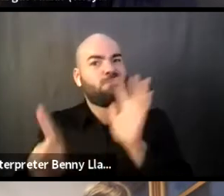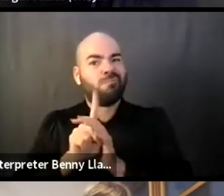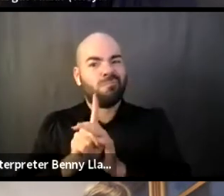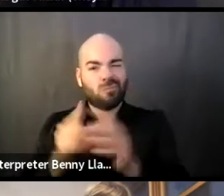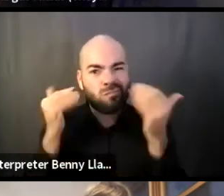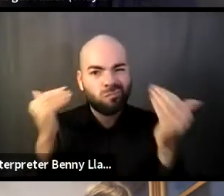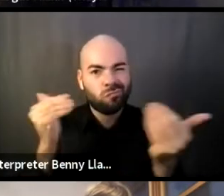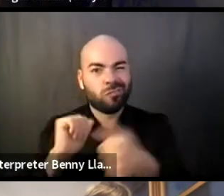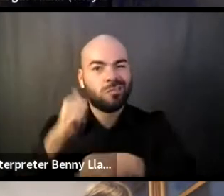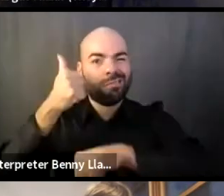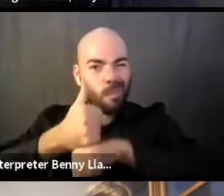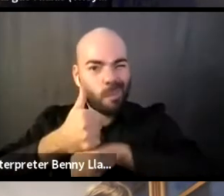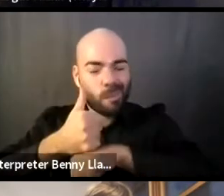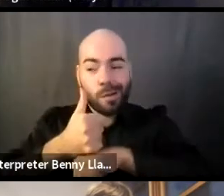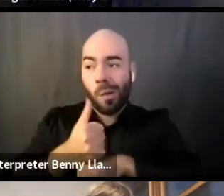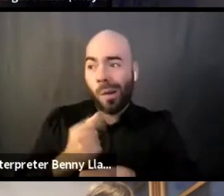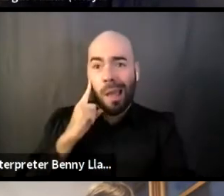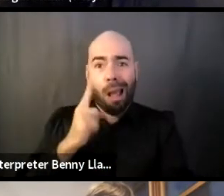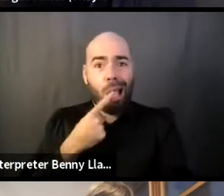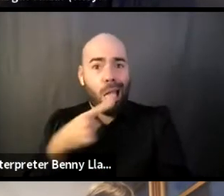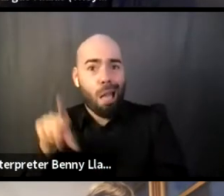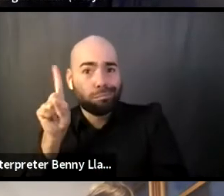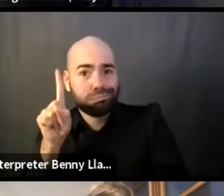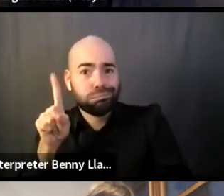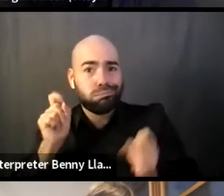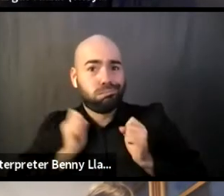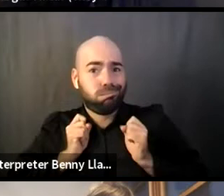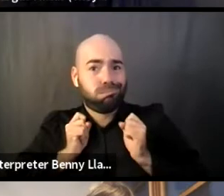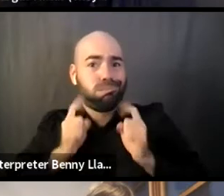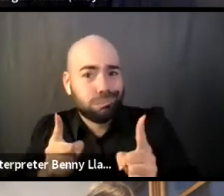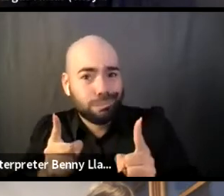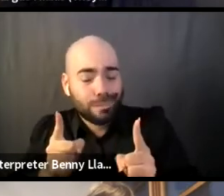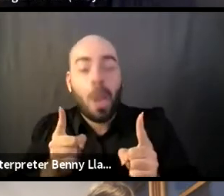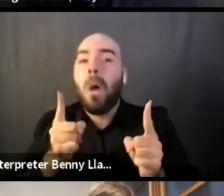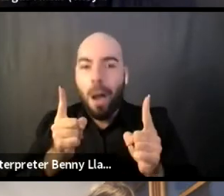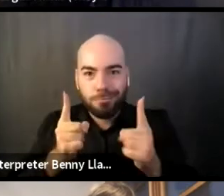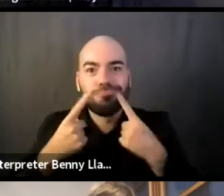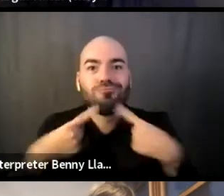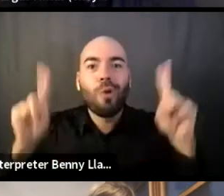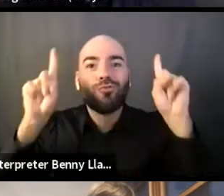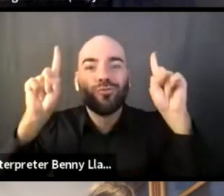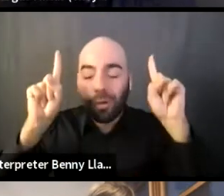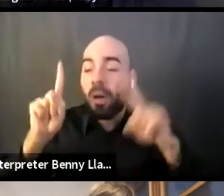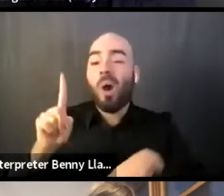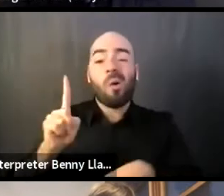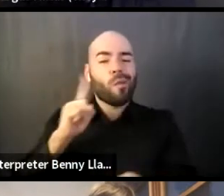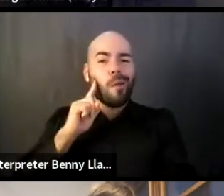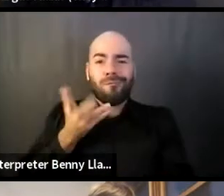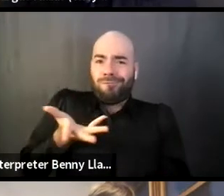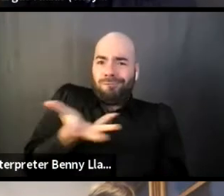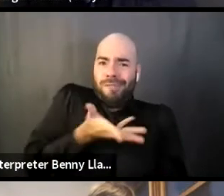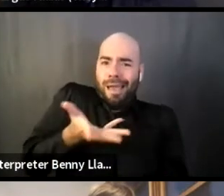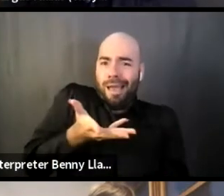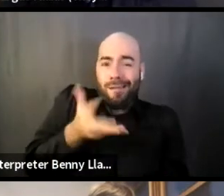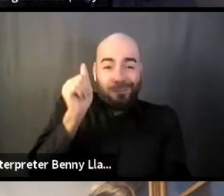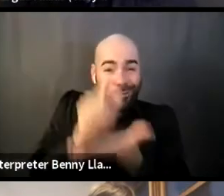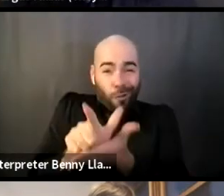And I think we knew from the get go that it was definitely gonna be more than just like the five of us who had begun the company.